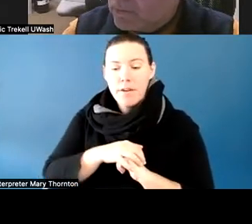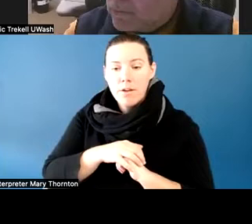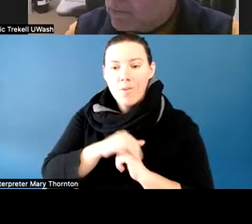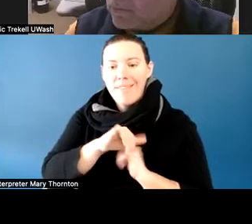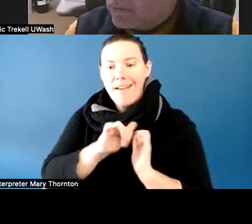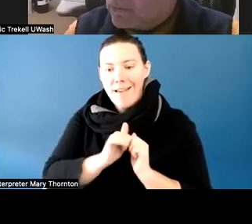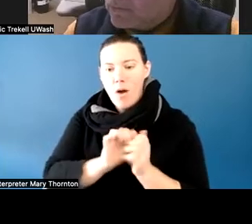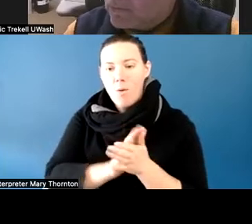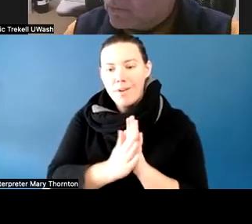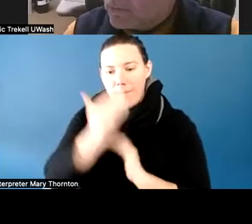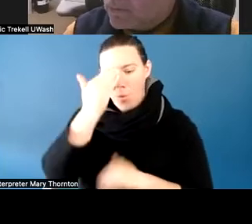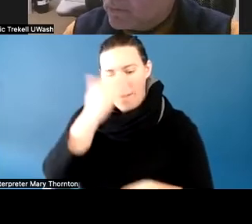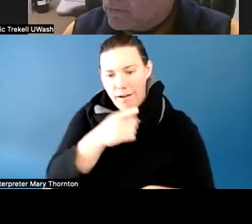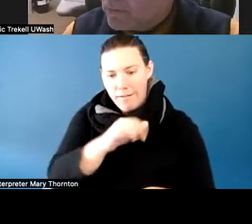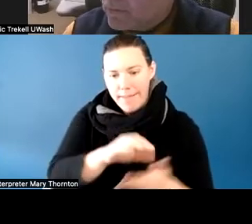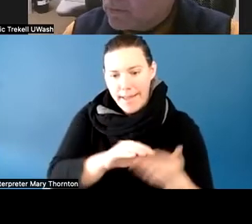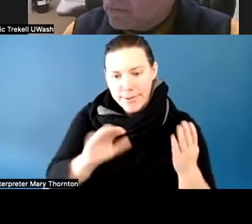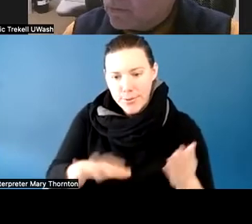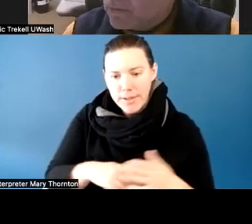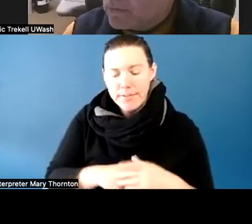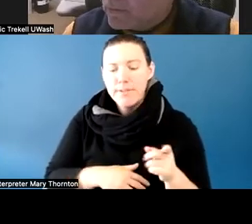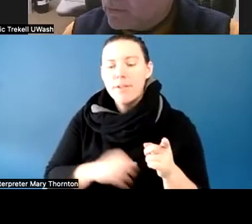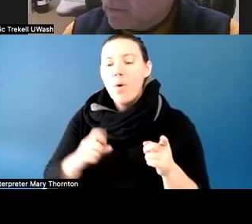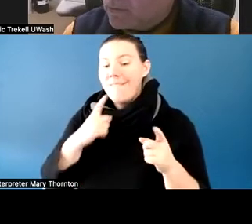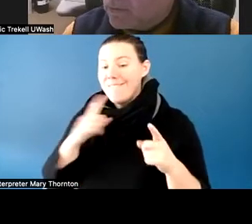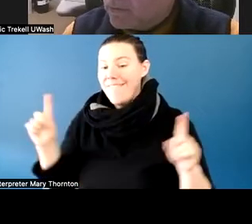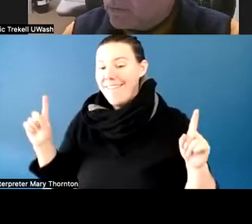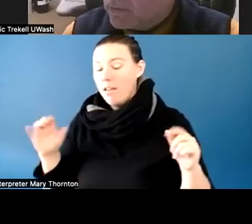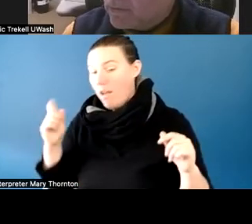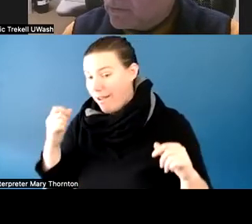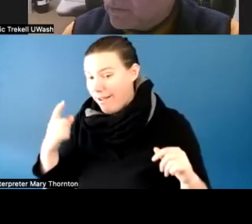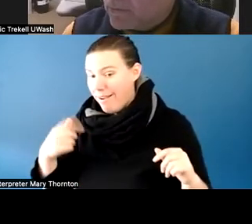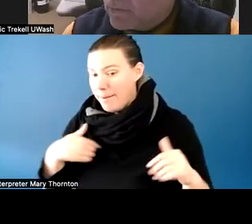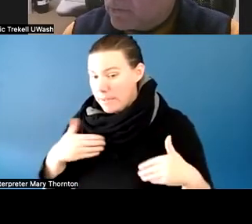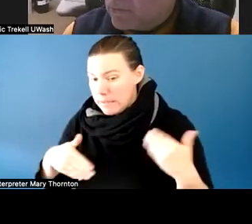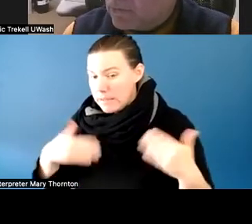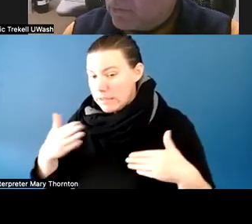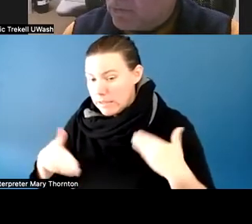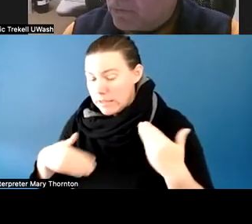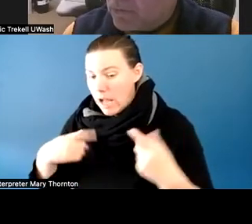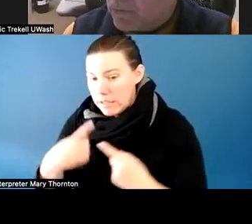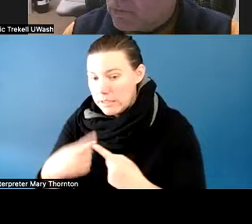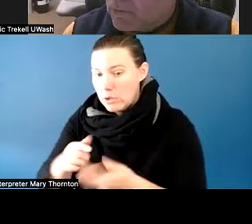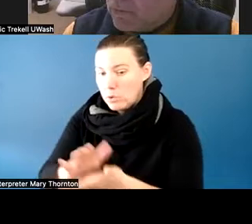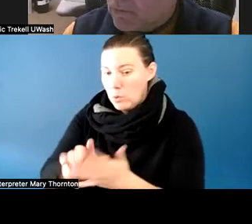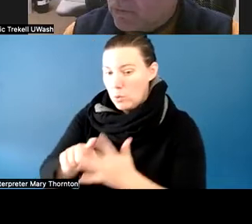And finally, it took me until-- school started in late September.